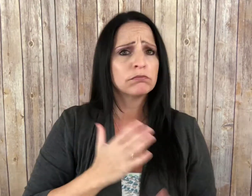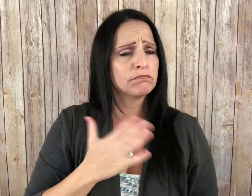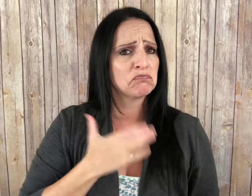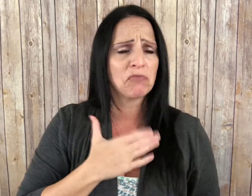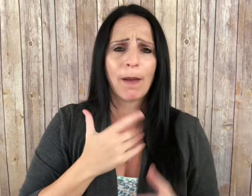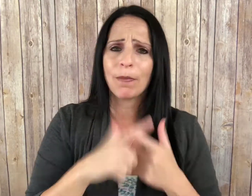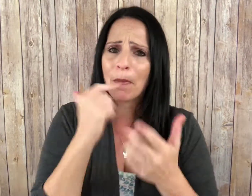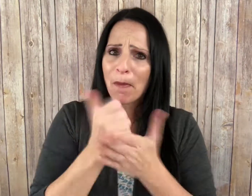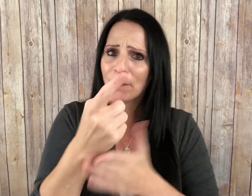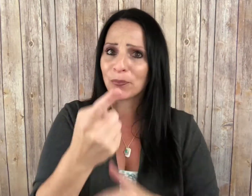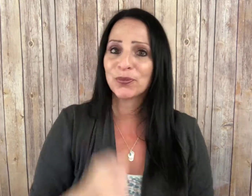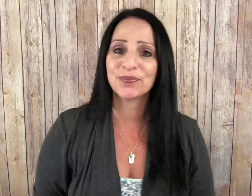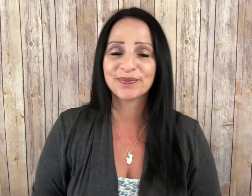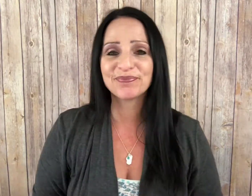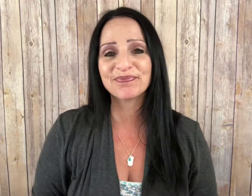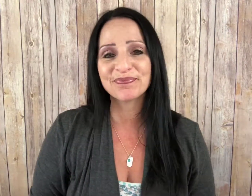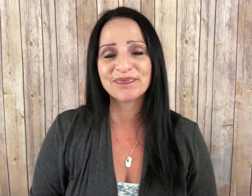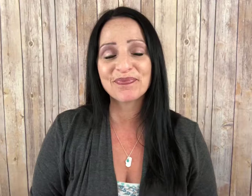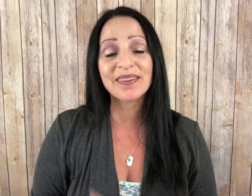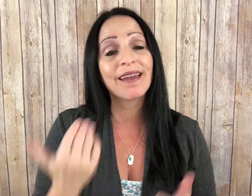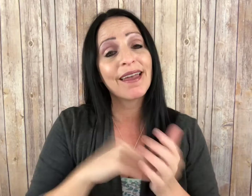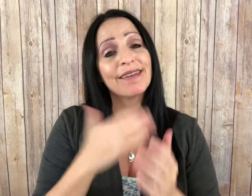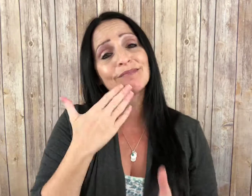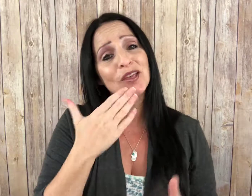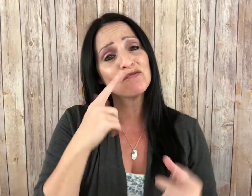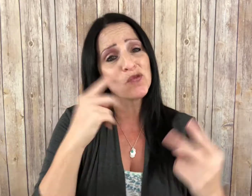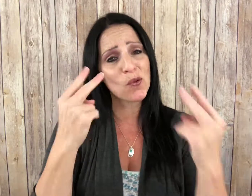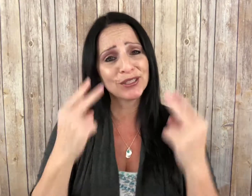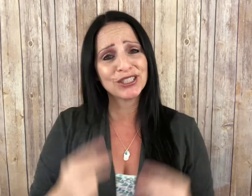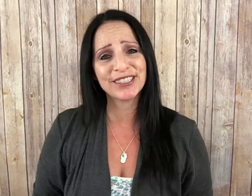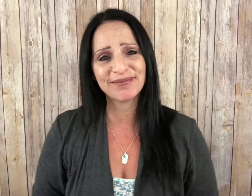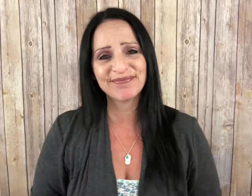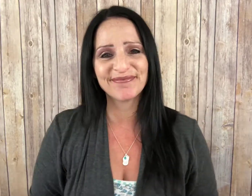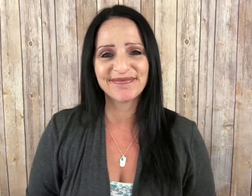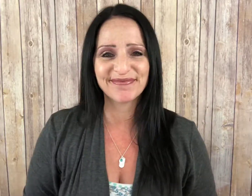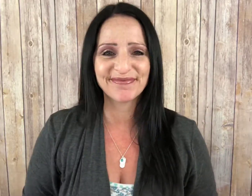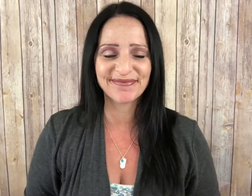We would be more than happy to help you! Again, thank you for watching!